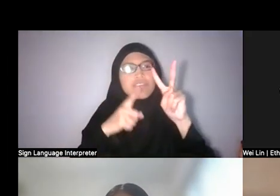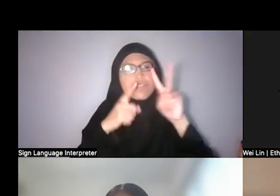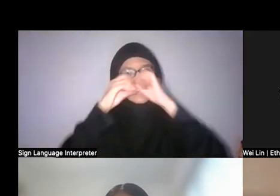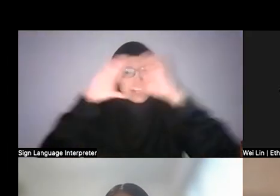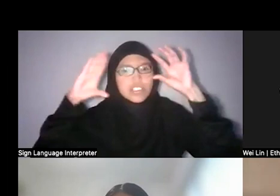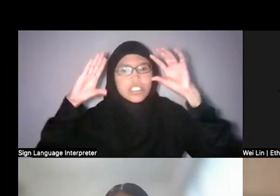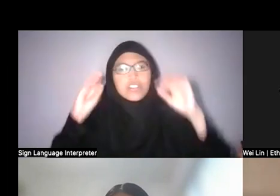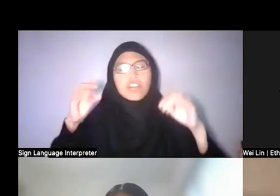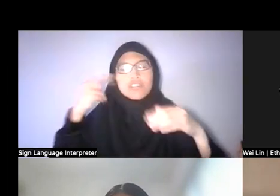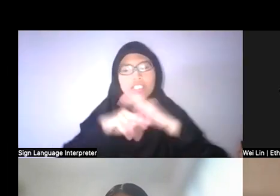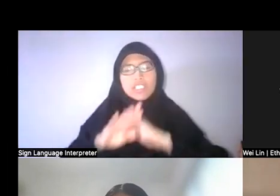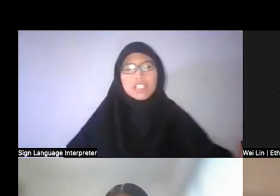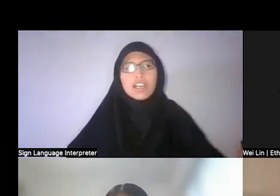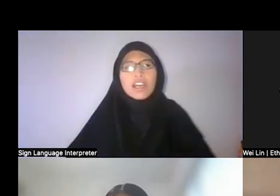but what it’s built on really is this